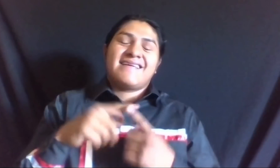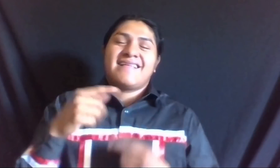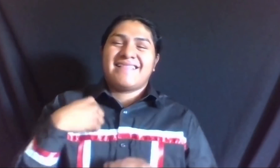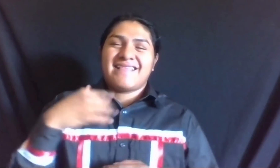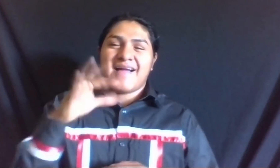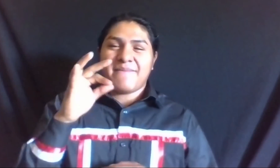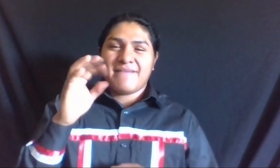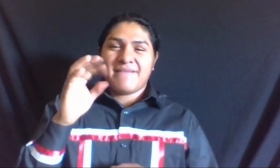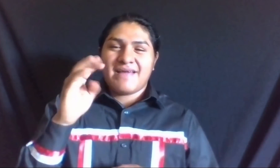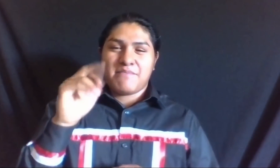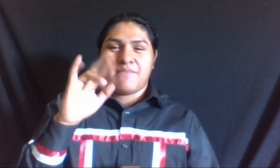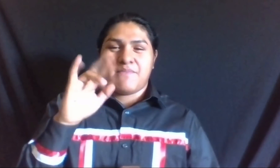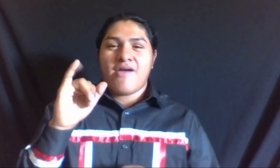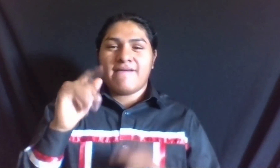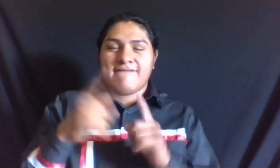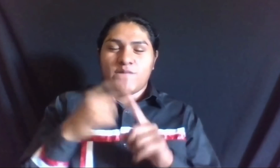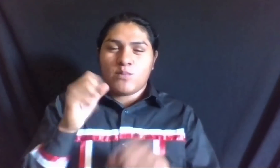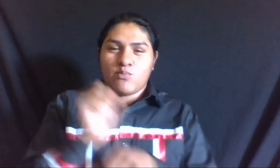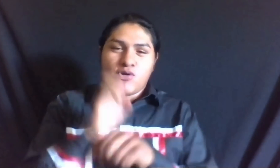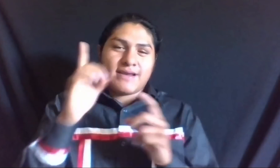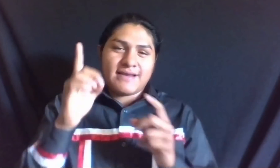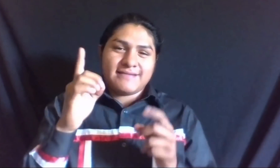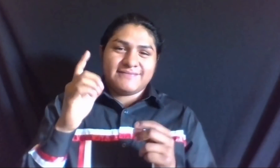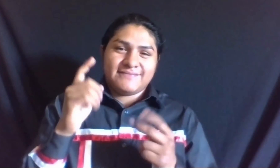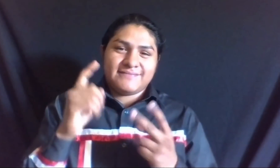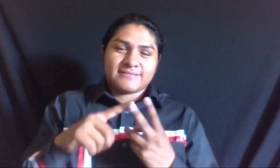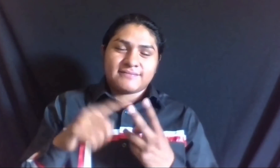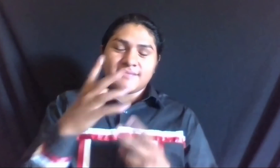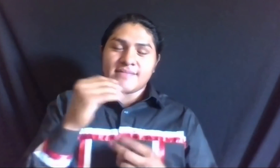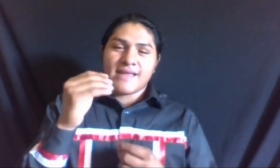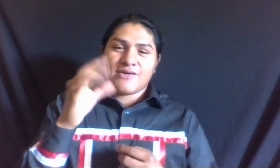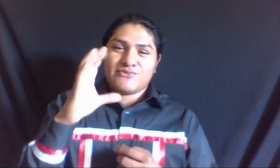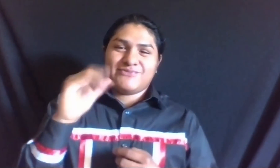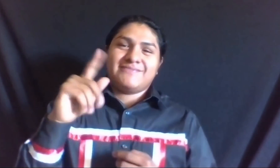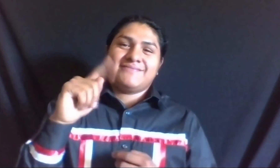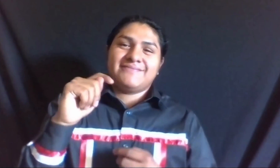FIRST I WOULD PICK MARY FROM WORK ED AND THEN COLT.